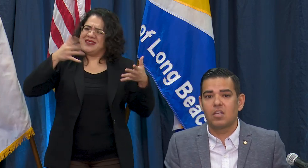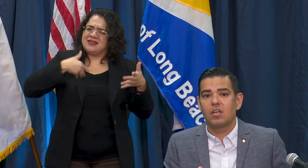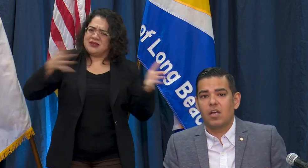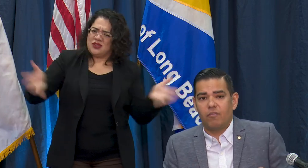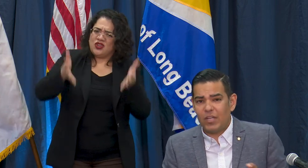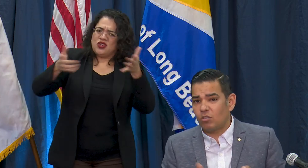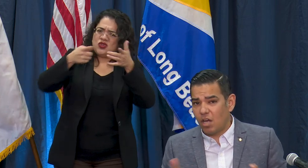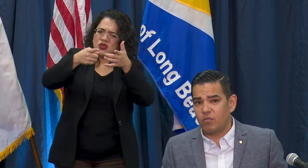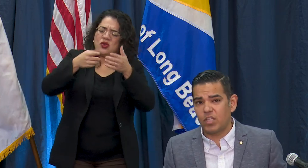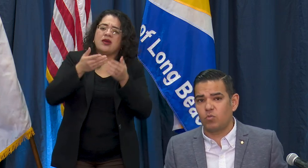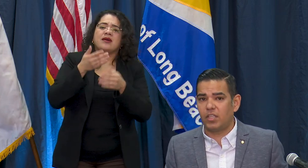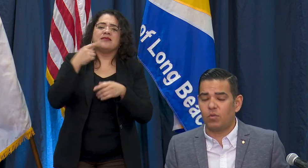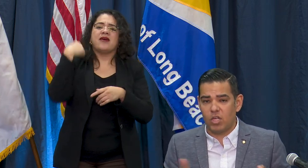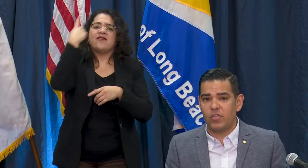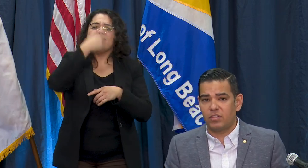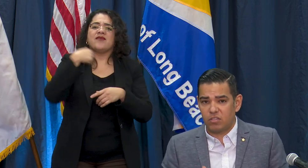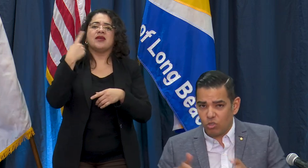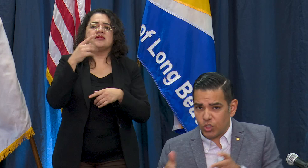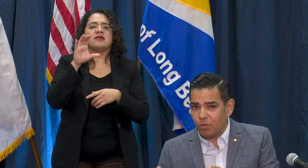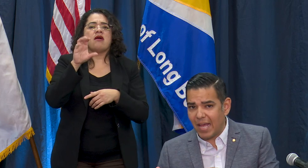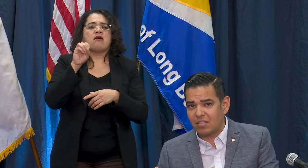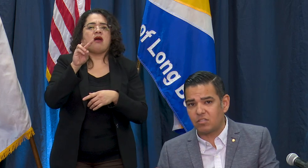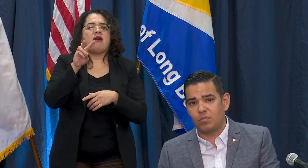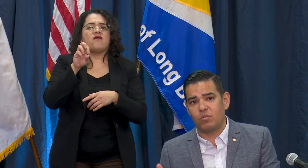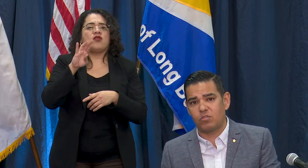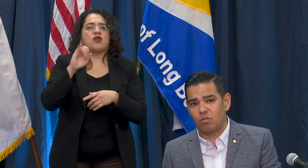facial coverings really and we know that the surgical masks should be reserved